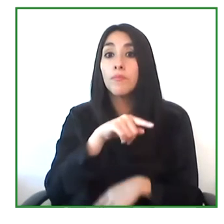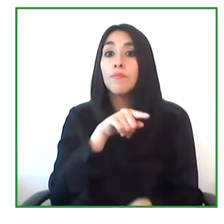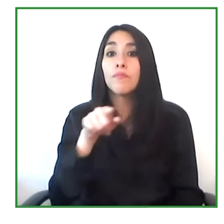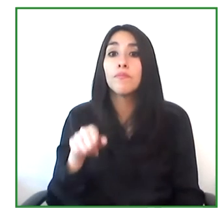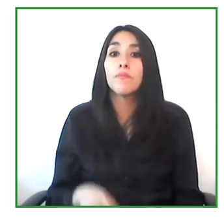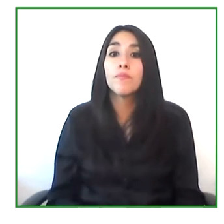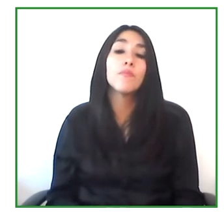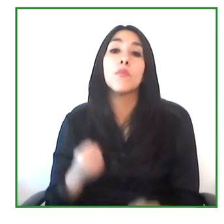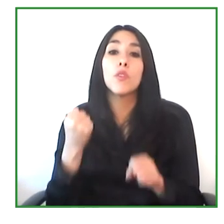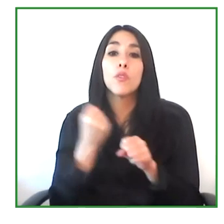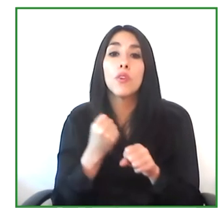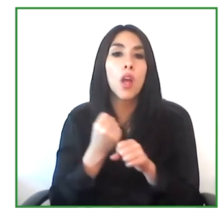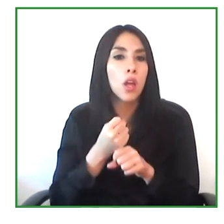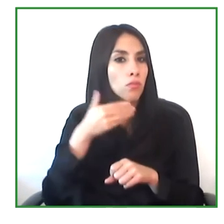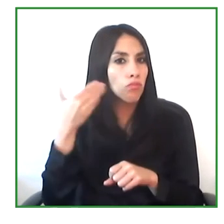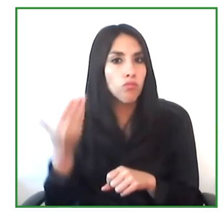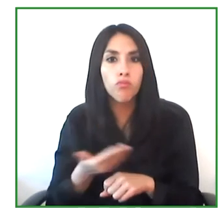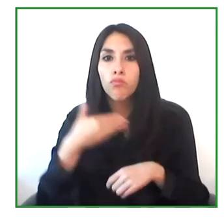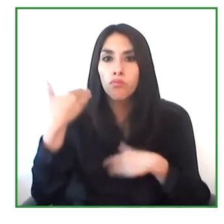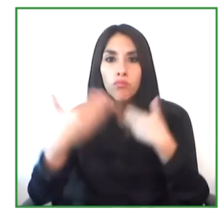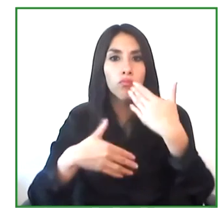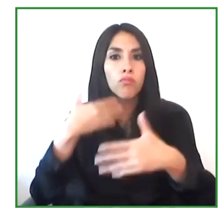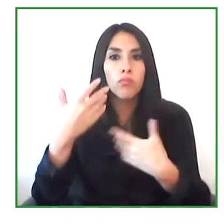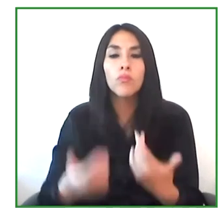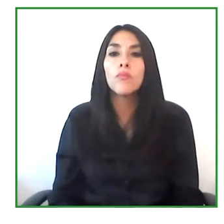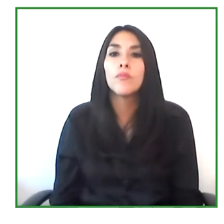of the material of new exercises that would represent